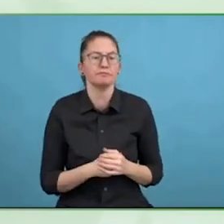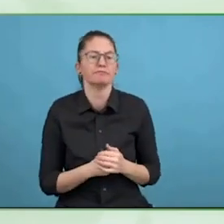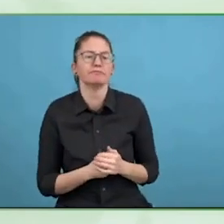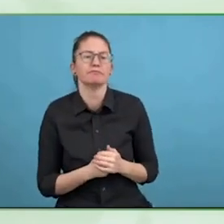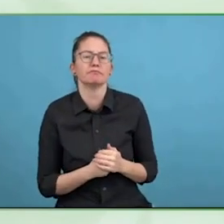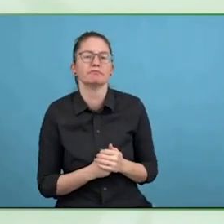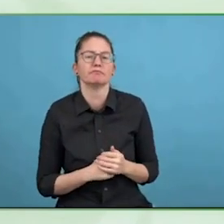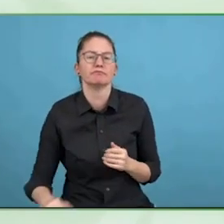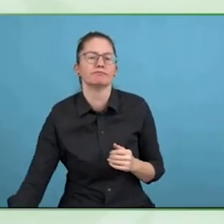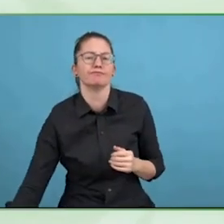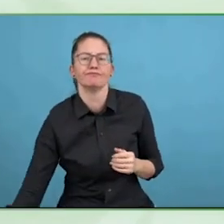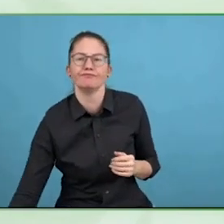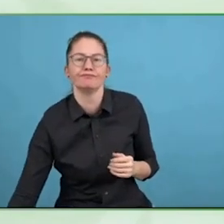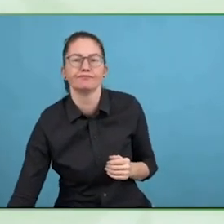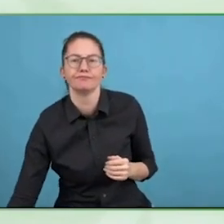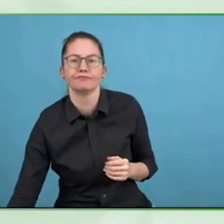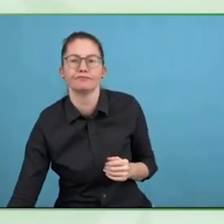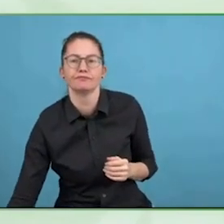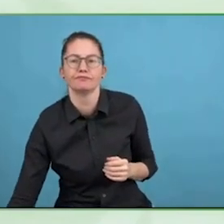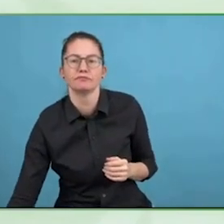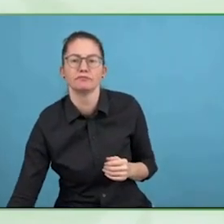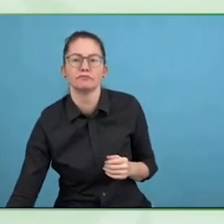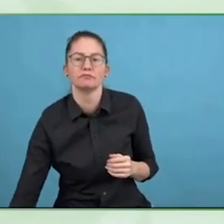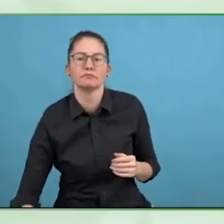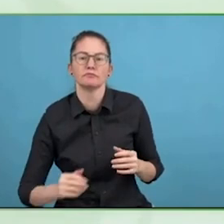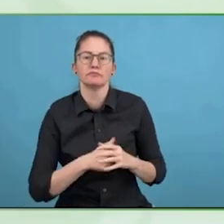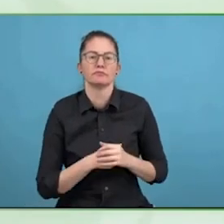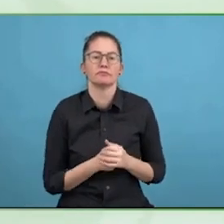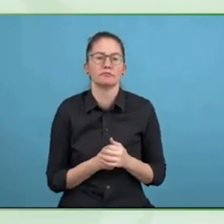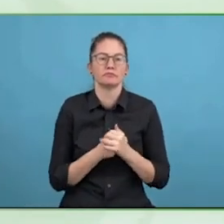How do you balance that with the legal requirements and terms and conditions?